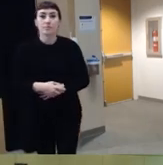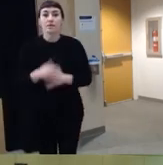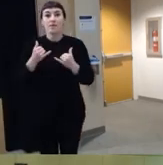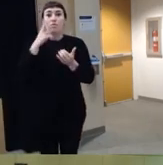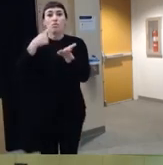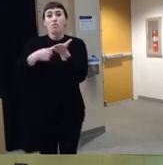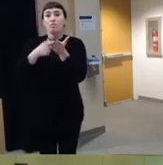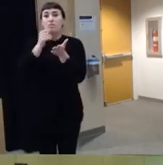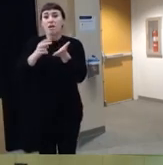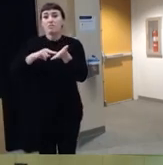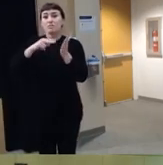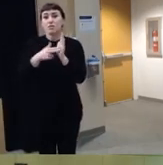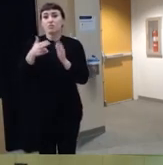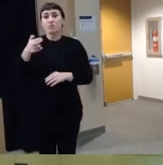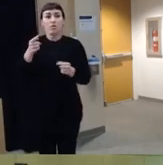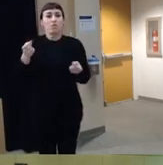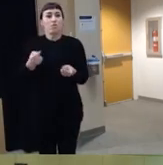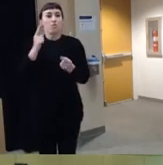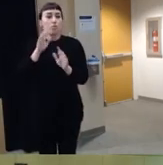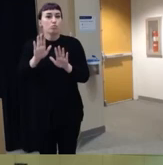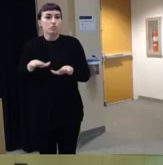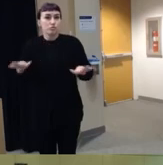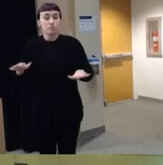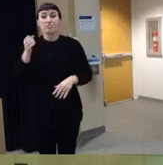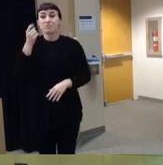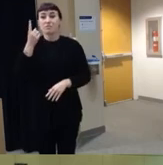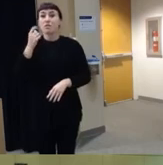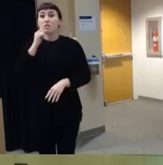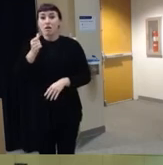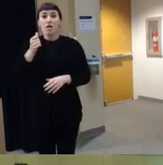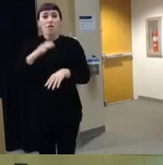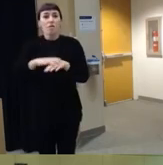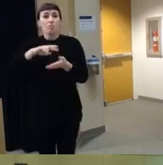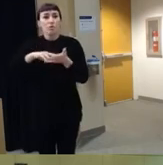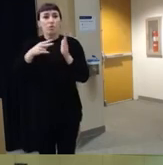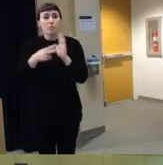among children um although unintentional firearm injuries among children are less common than